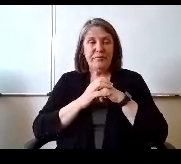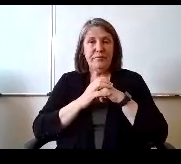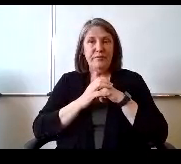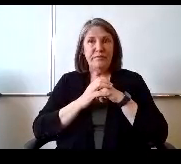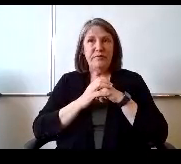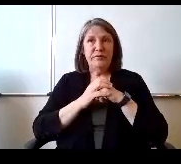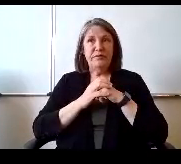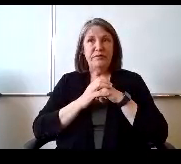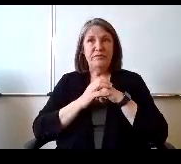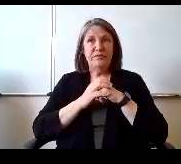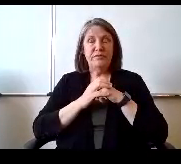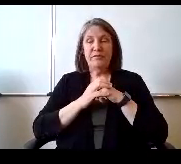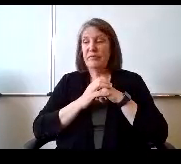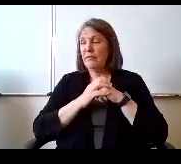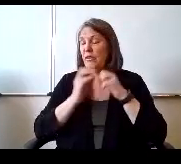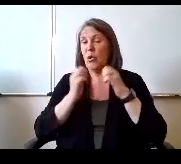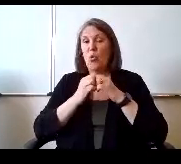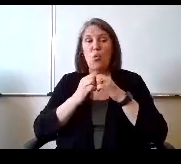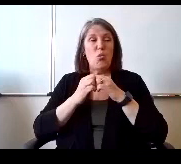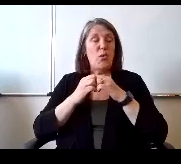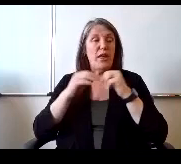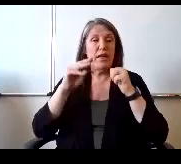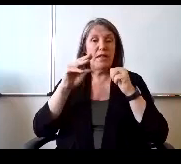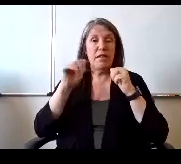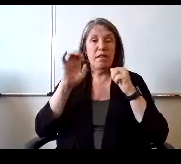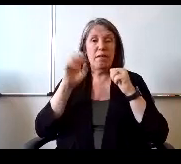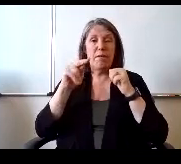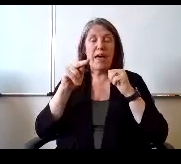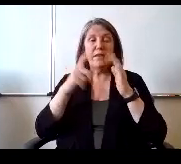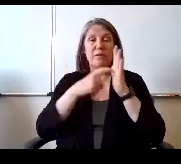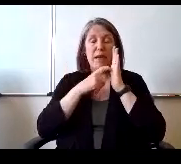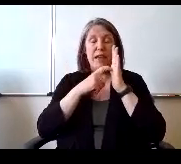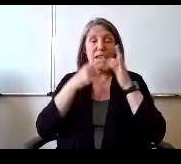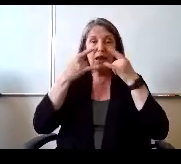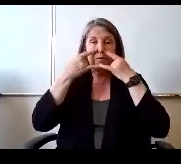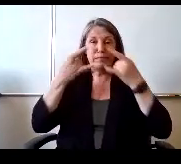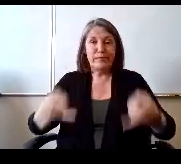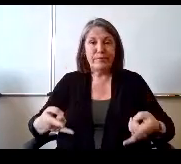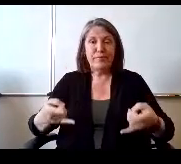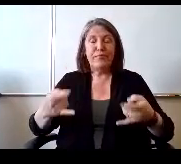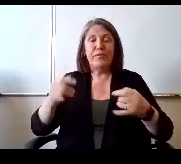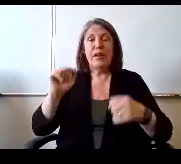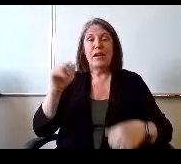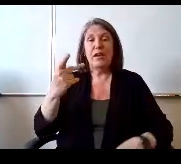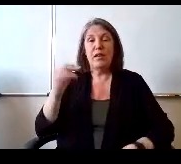With the mask mandate going away. April 3rd for adults, it's still